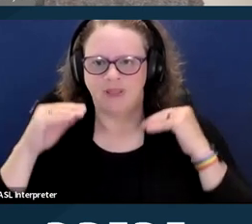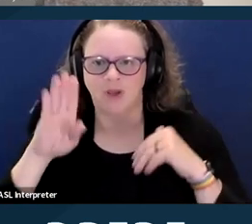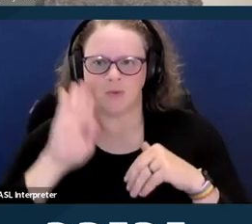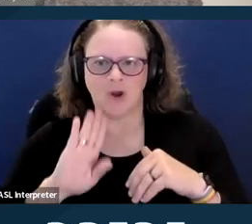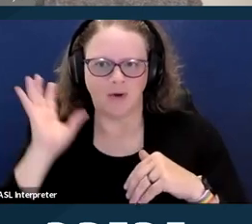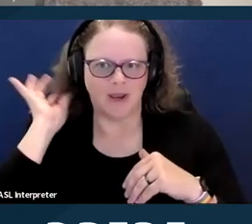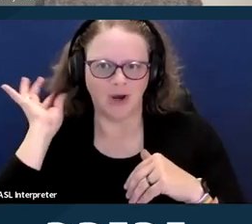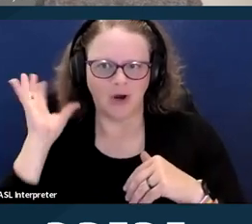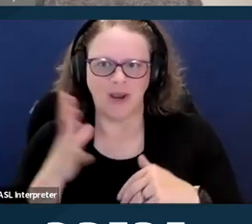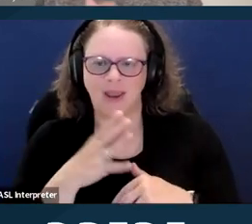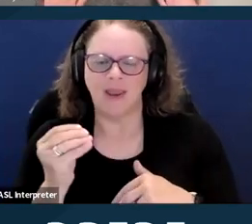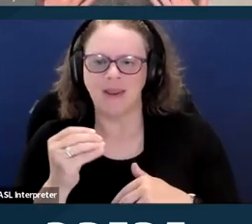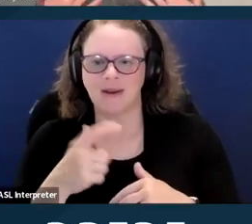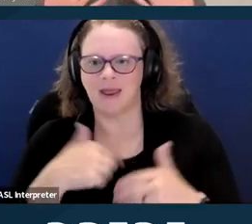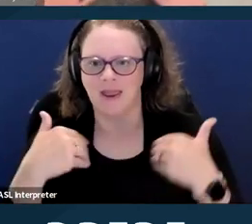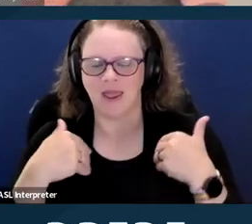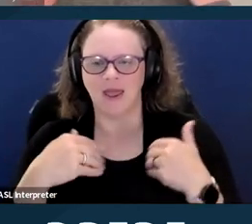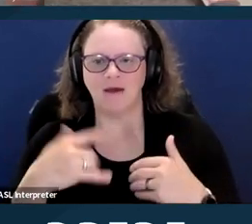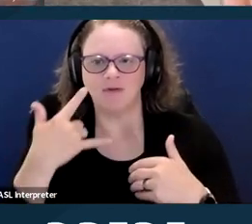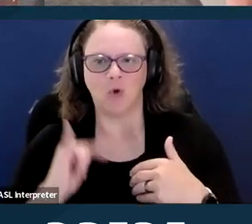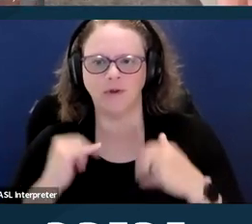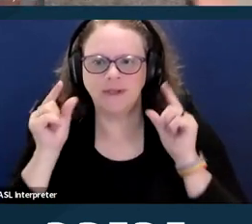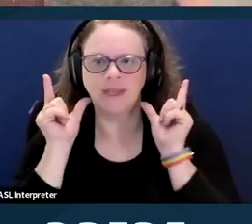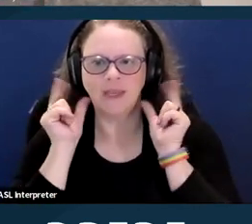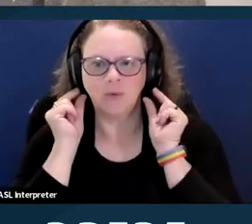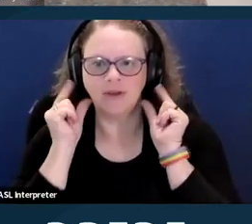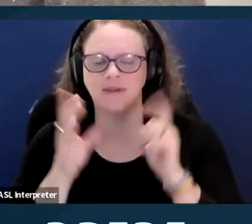and I have gold earrings on and a blurred background.